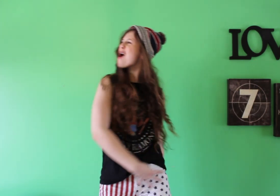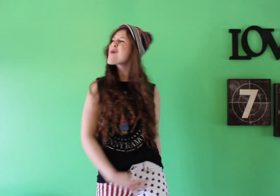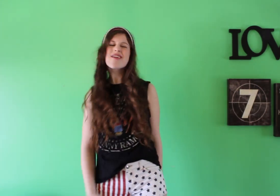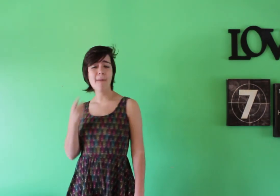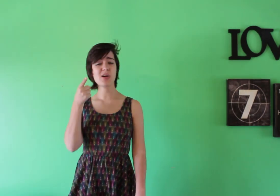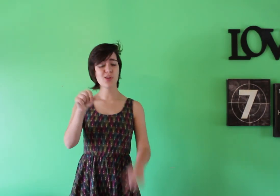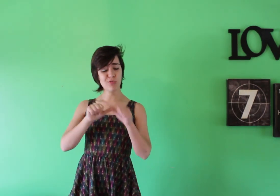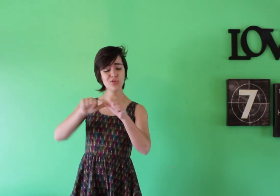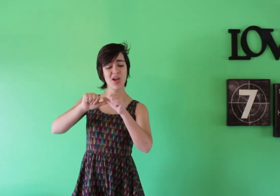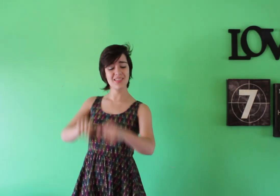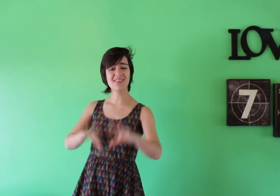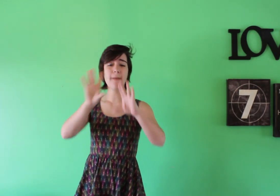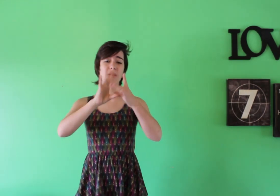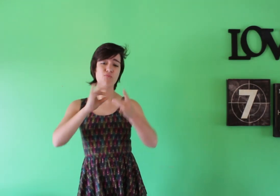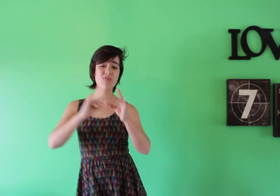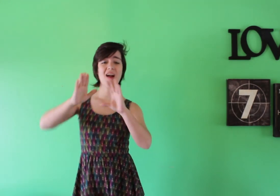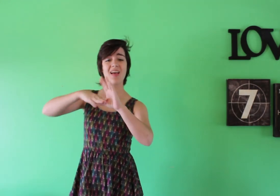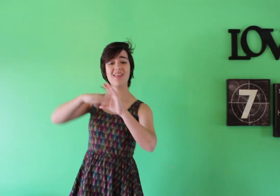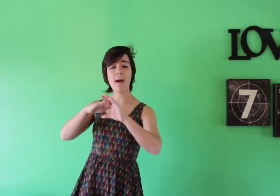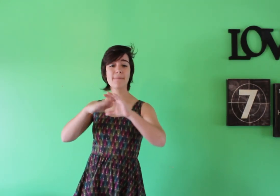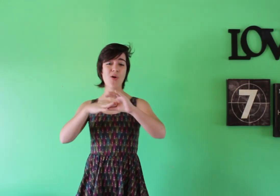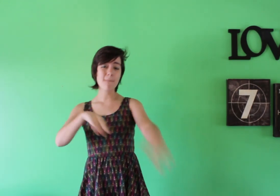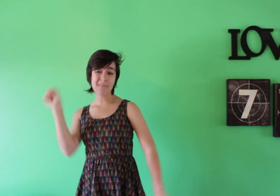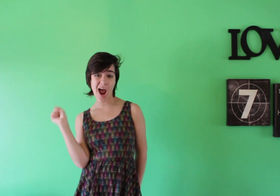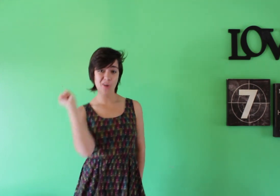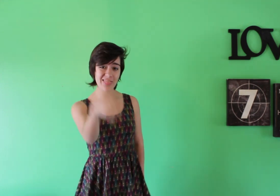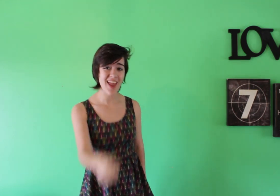but you just keep on running up your mouth, yeah